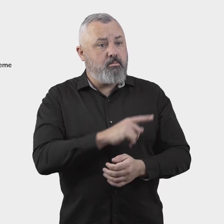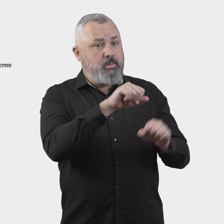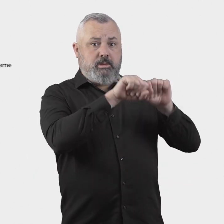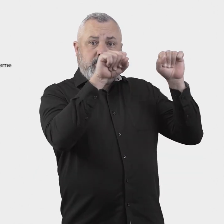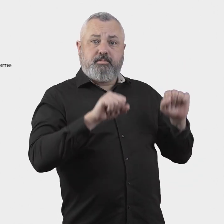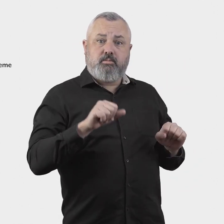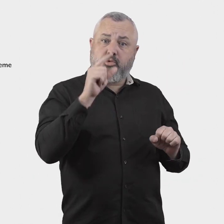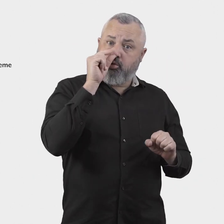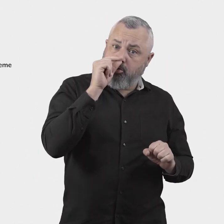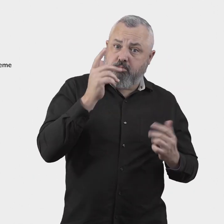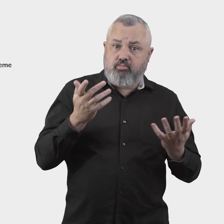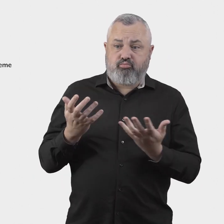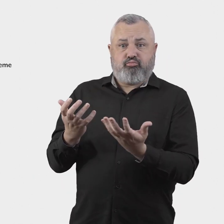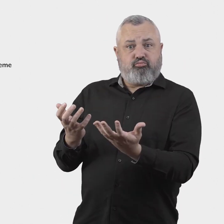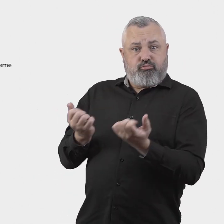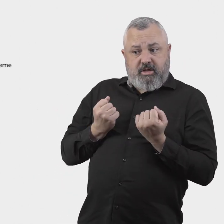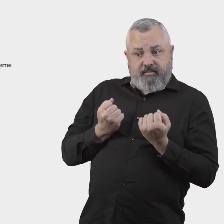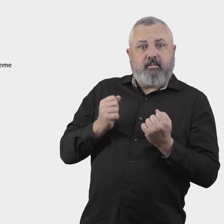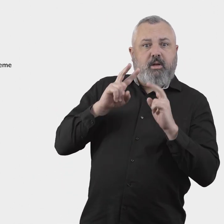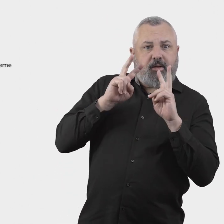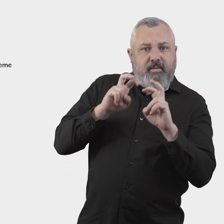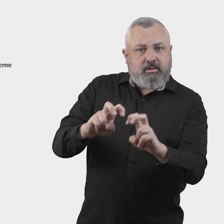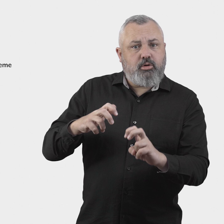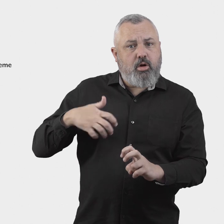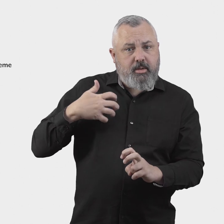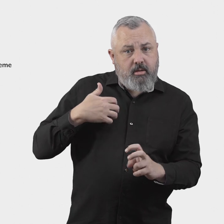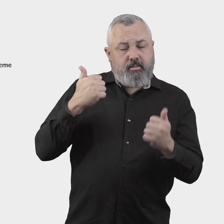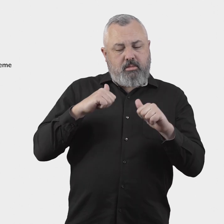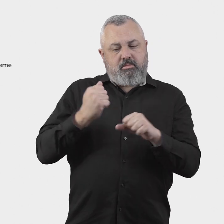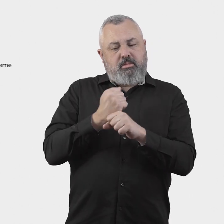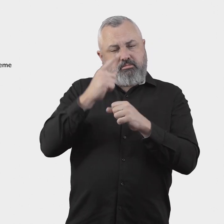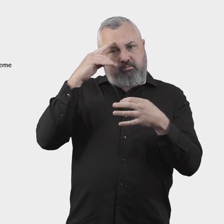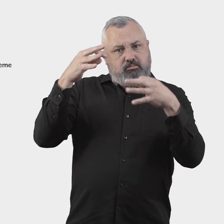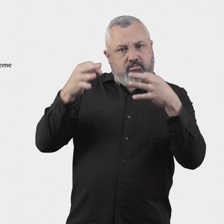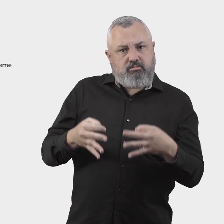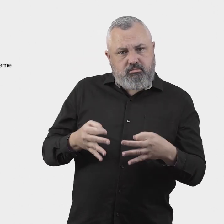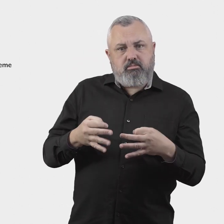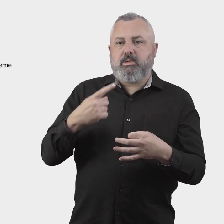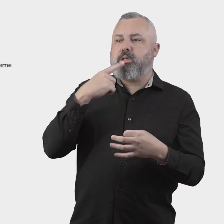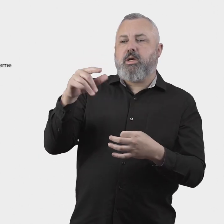to receive, investigate, make decisions relating to, give directions relating to, and facilitate the resolution